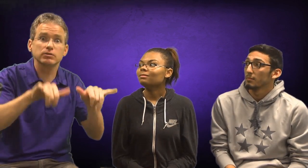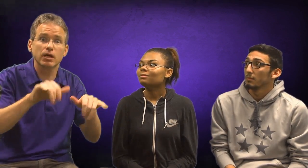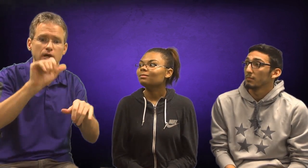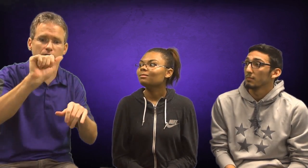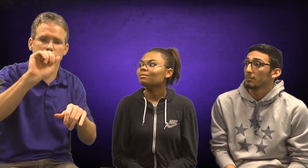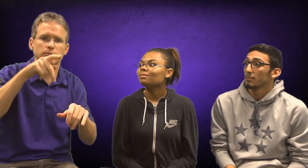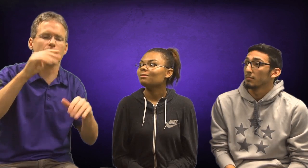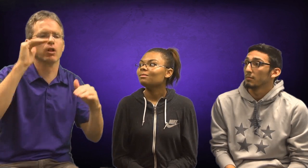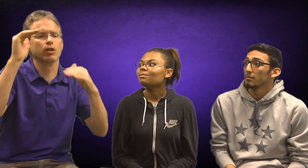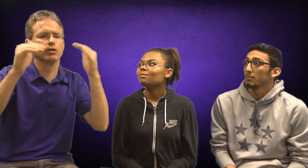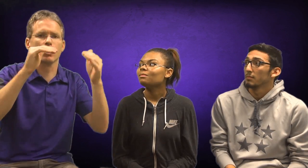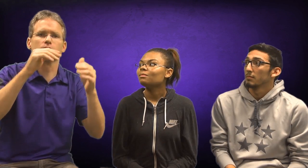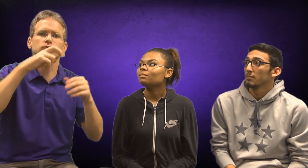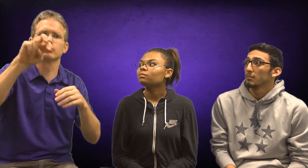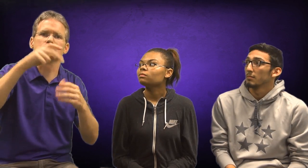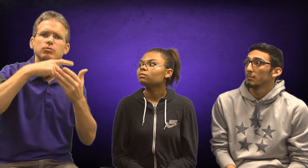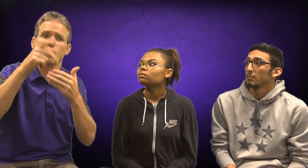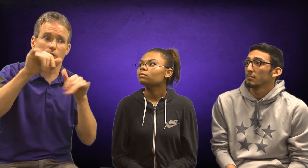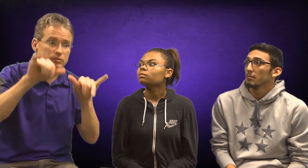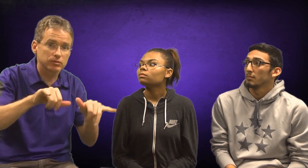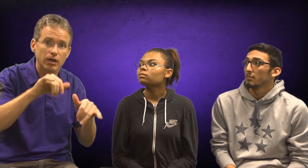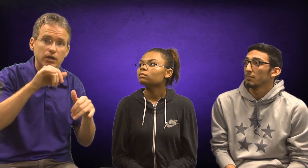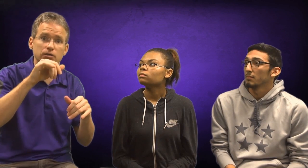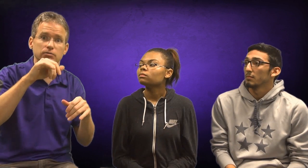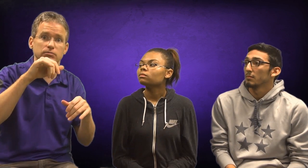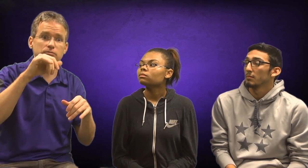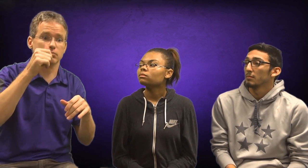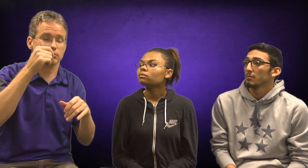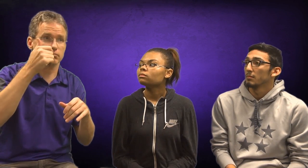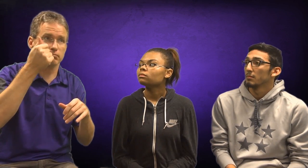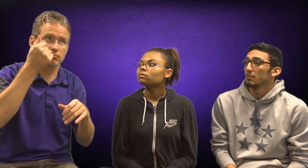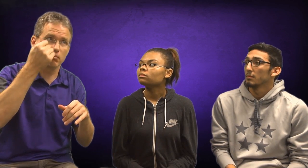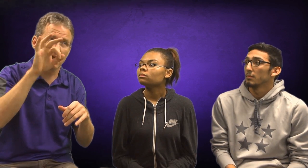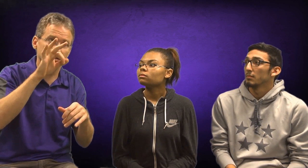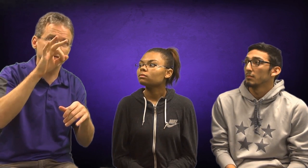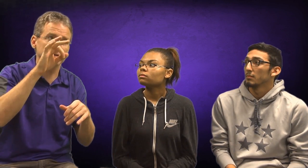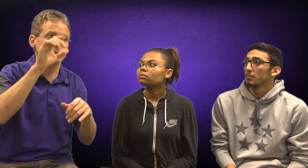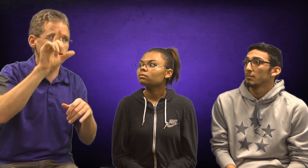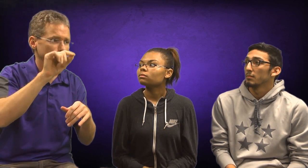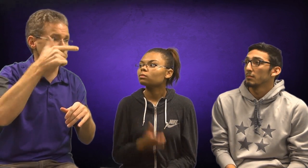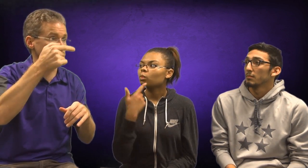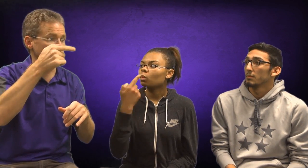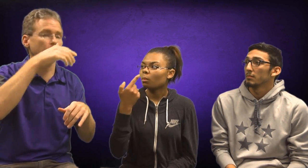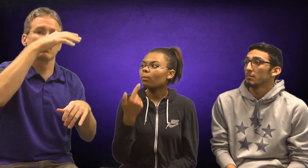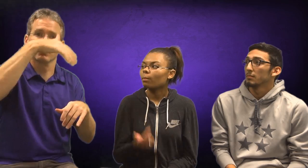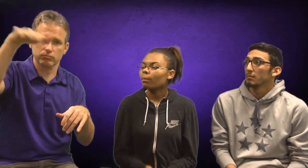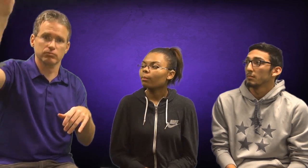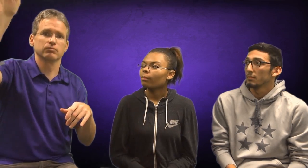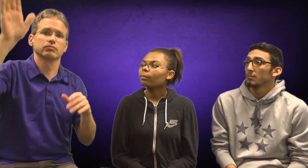Or having the choice of staying here in the Adult Transitional Program (ATP) until you become 21.